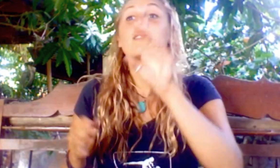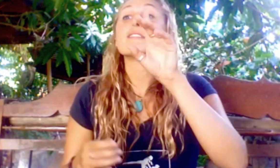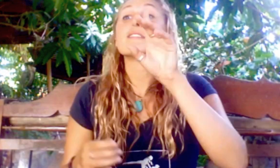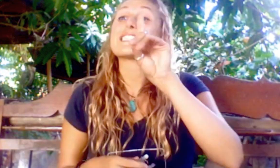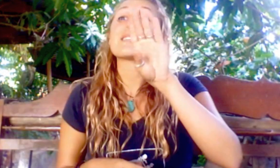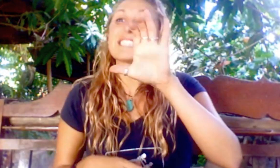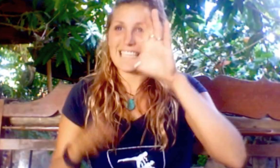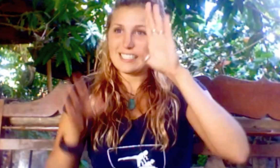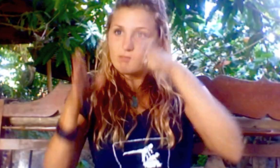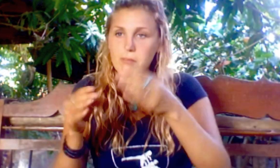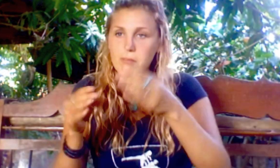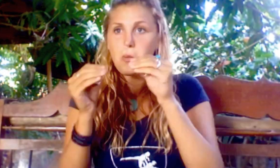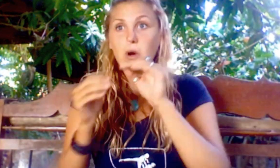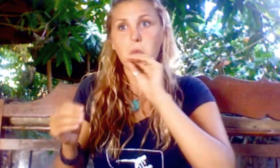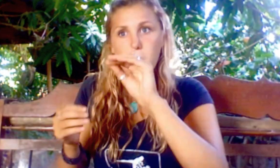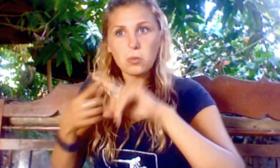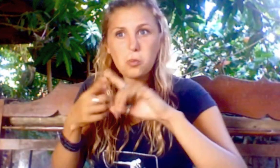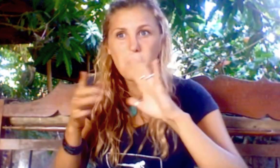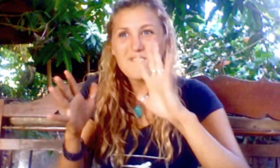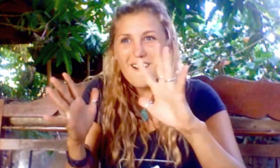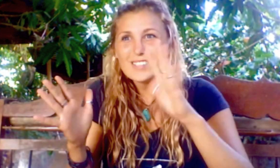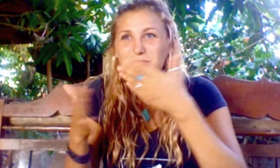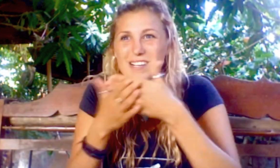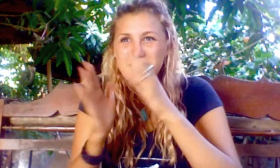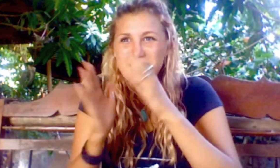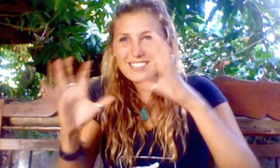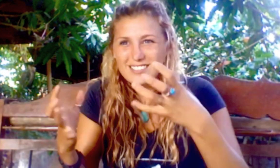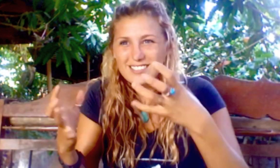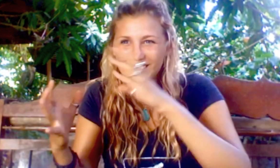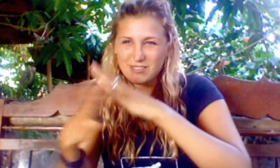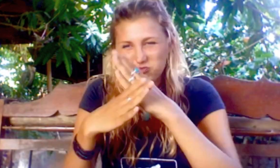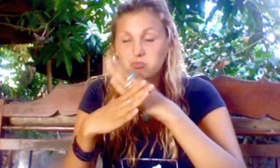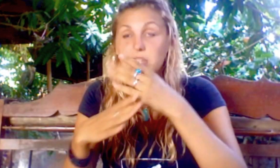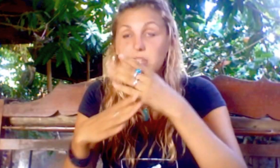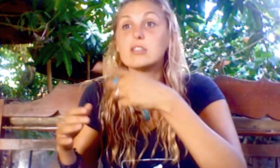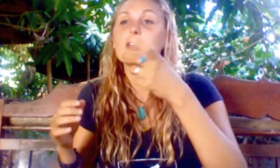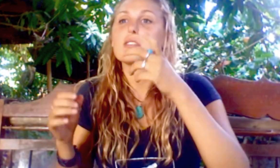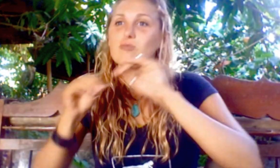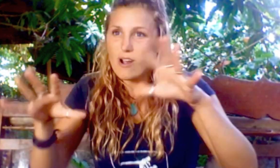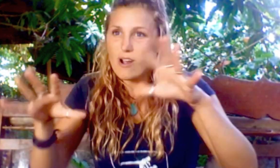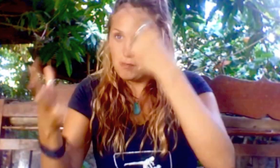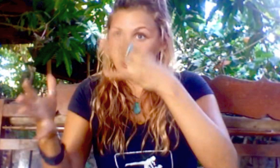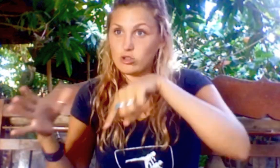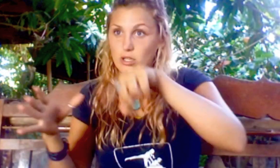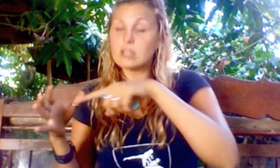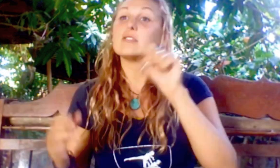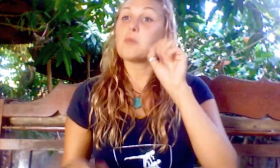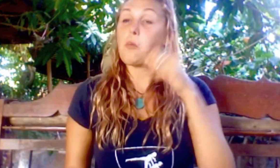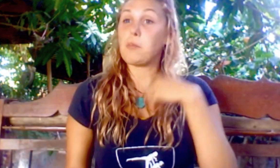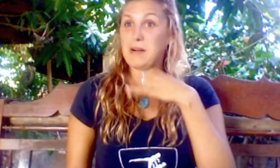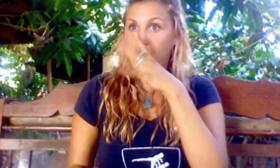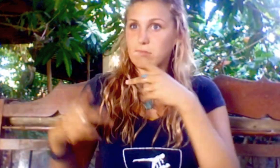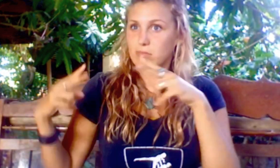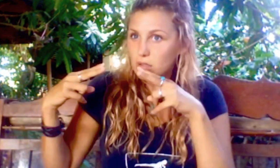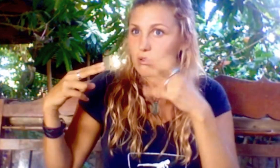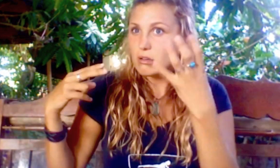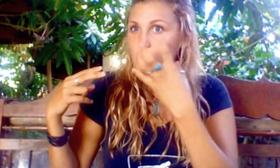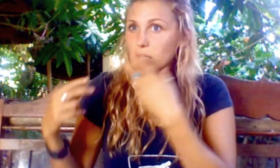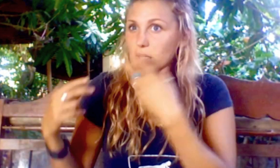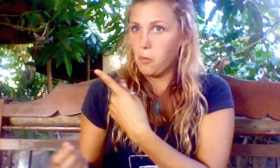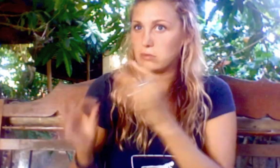As for DBC, its main focus is between birth and five years old. Talk about perfect timing.